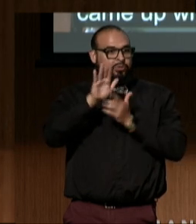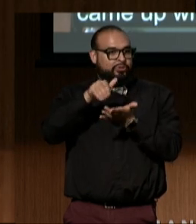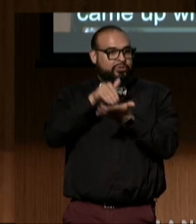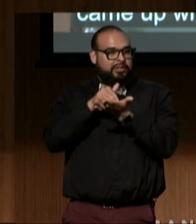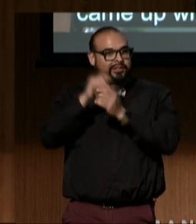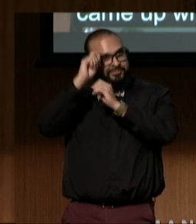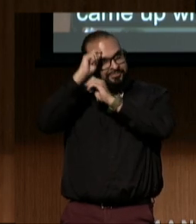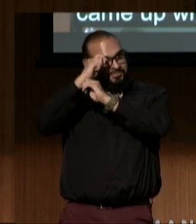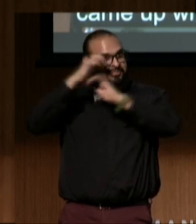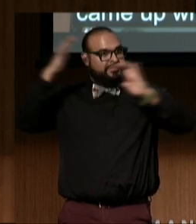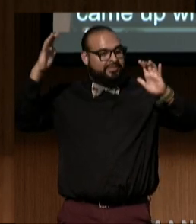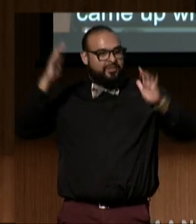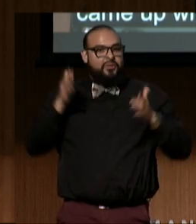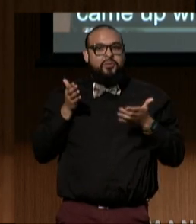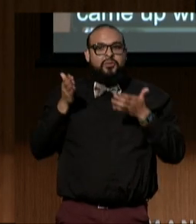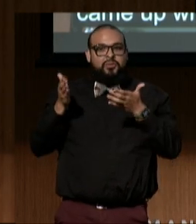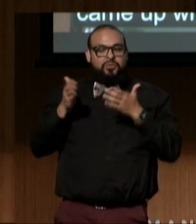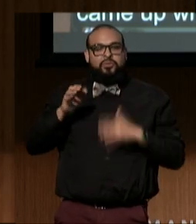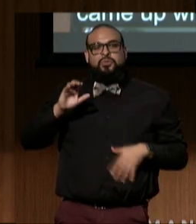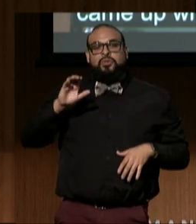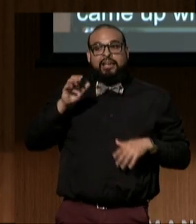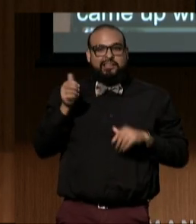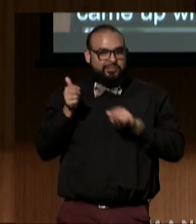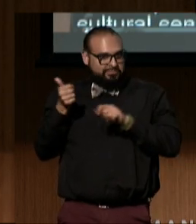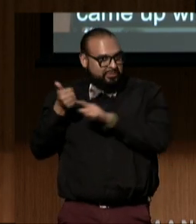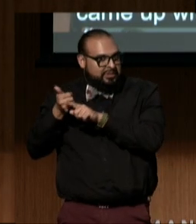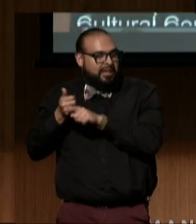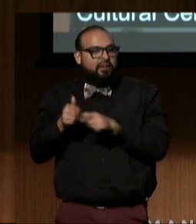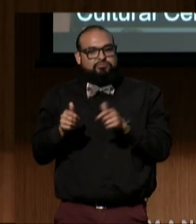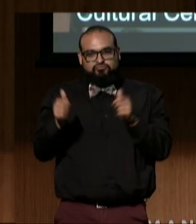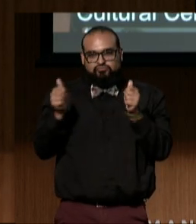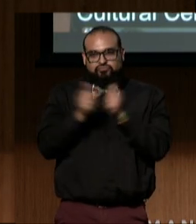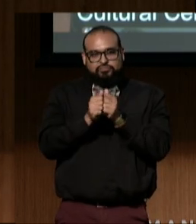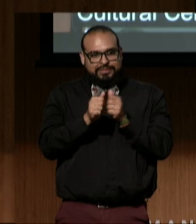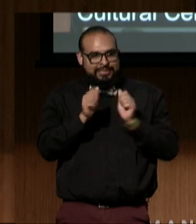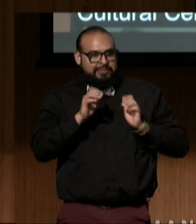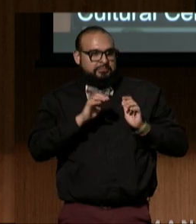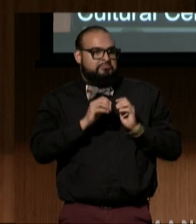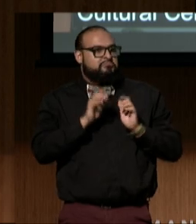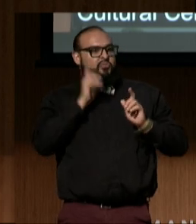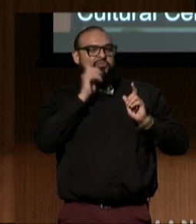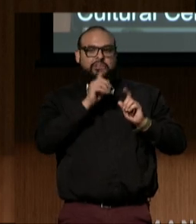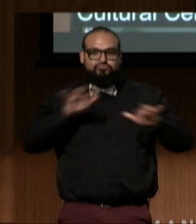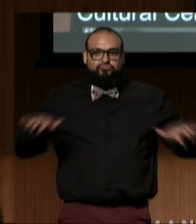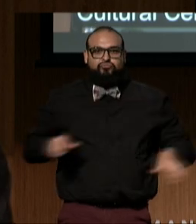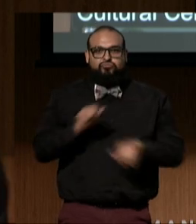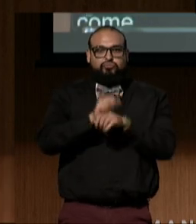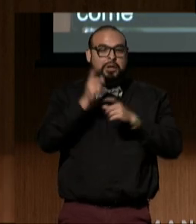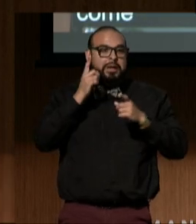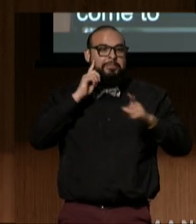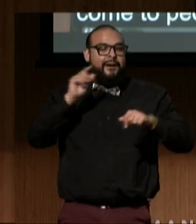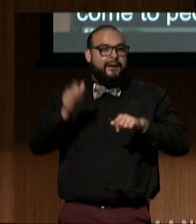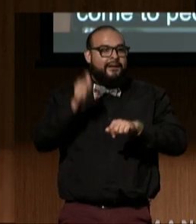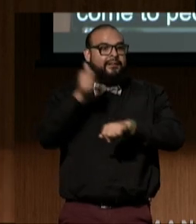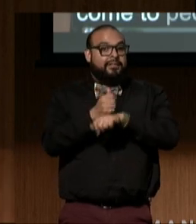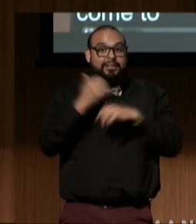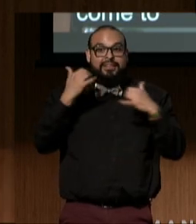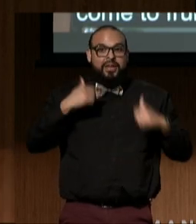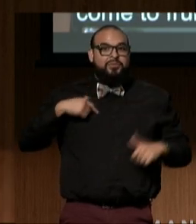and lead, or co-led, the effort to make it come to fruition, and now it exists as the only municipally funded